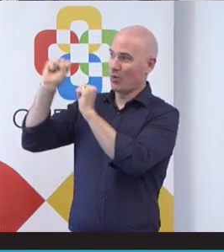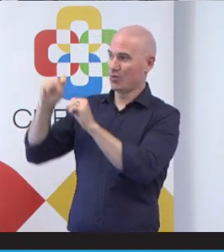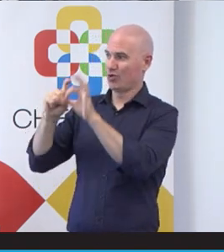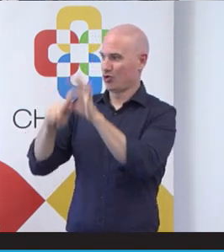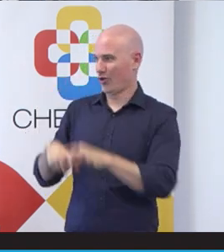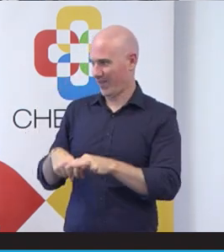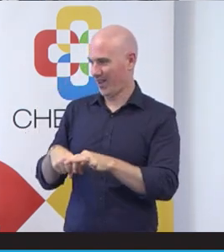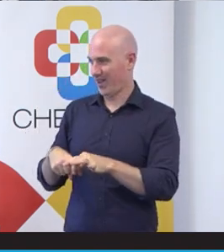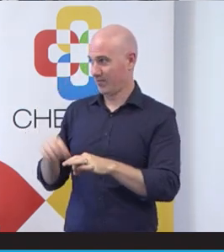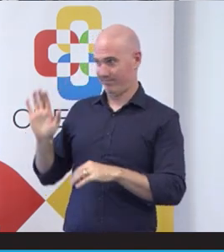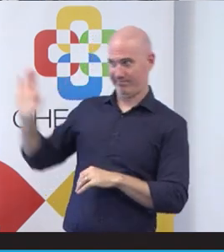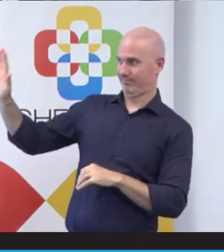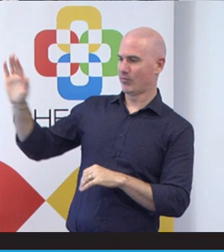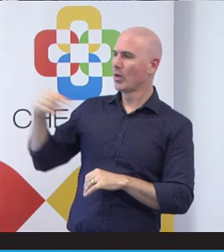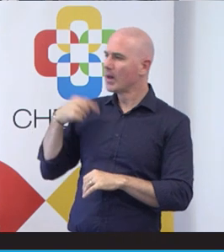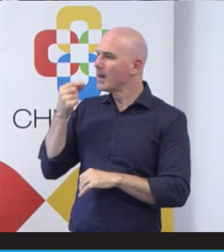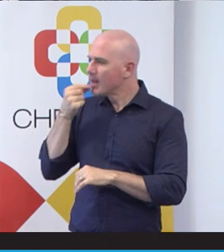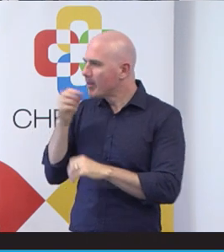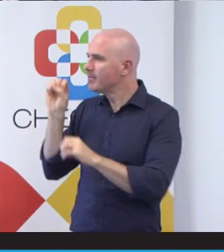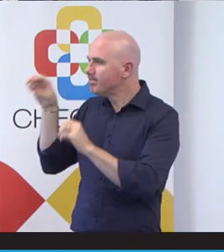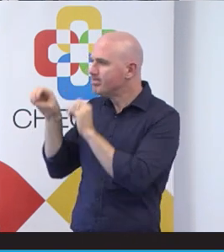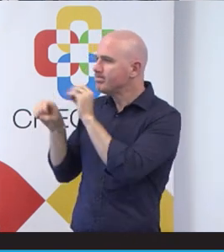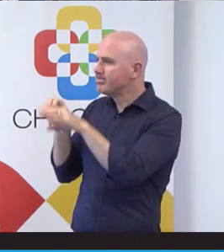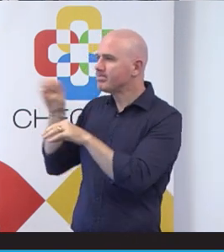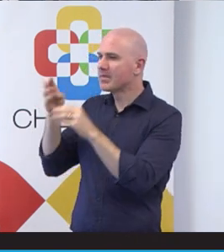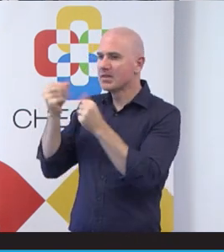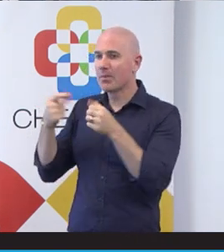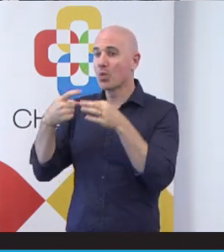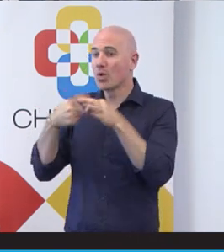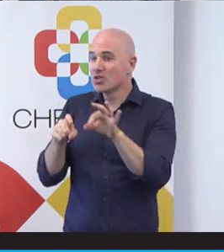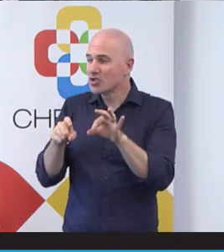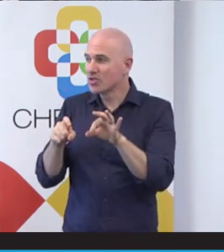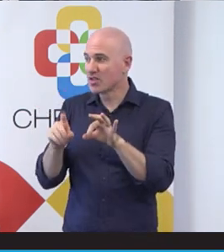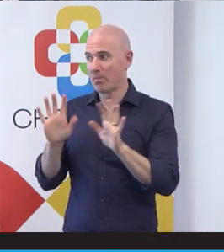of input in terms of the questions that they asked, but not in terms of